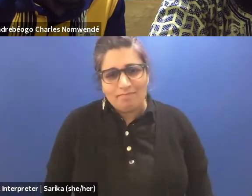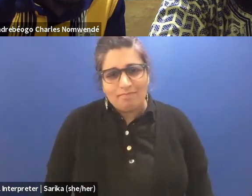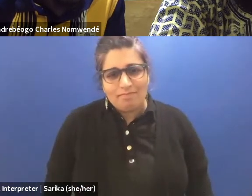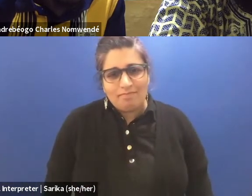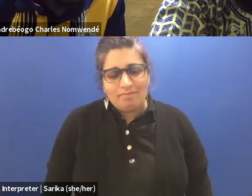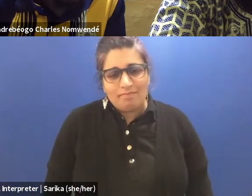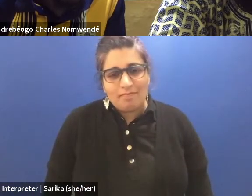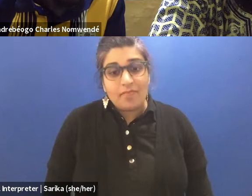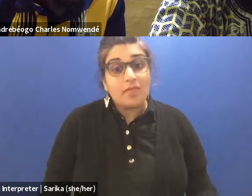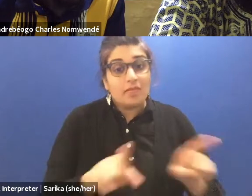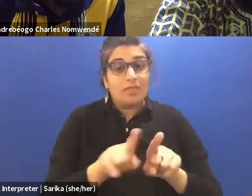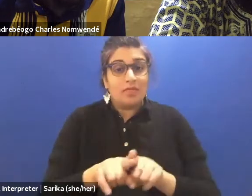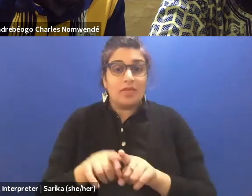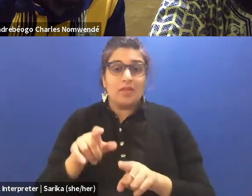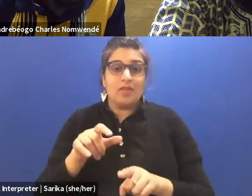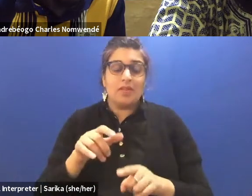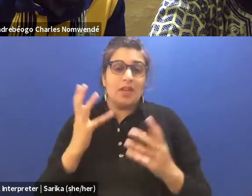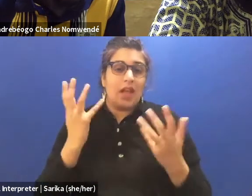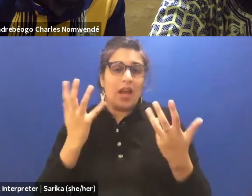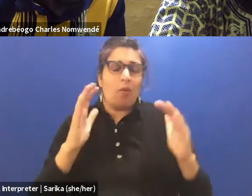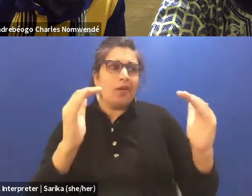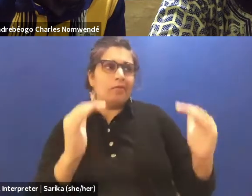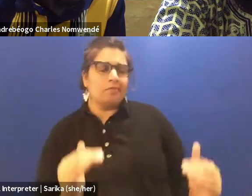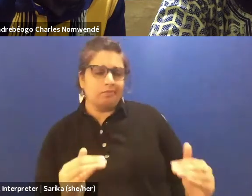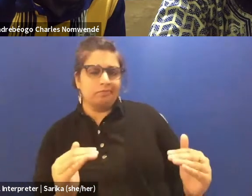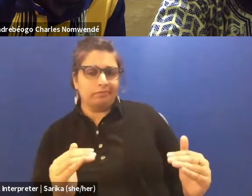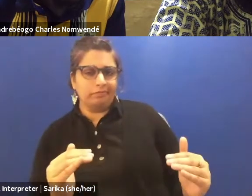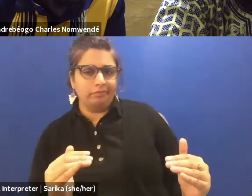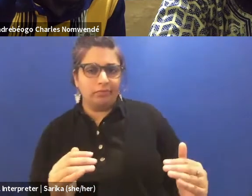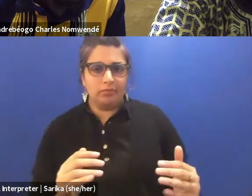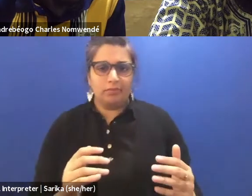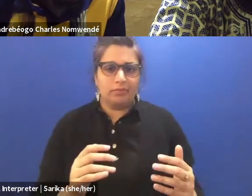I also don't devalue the relationship. I also don't ignore the importance